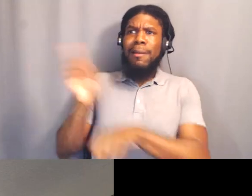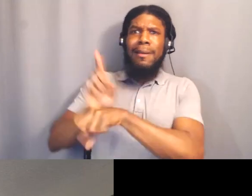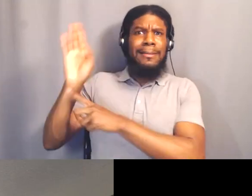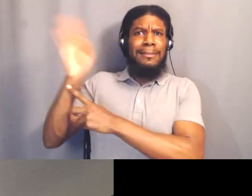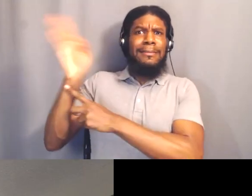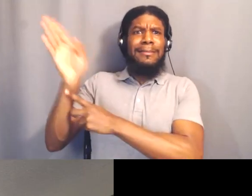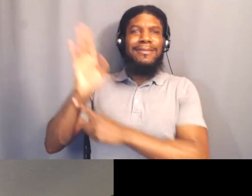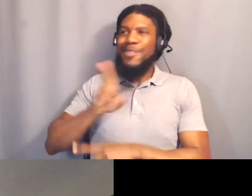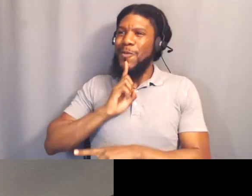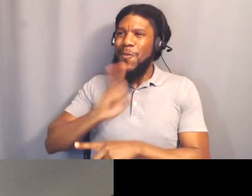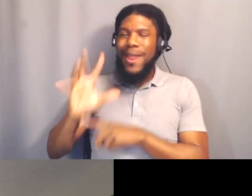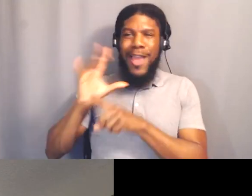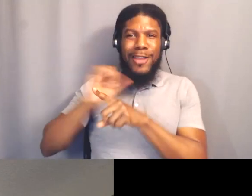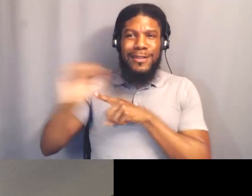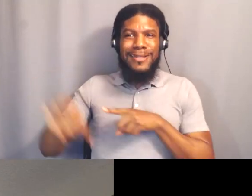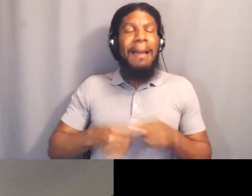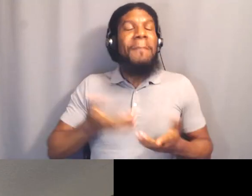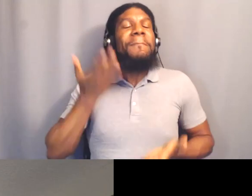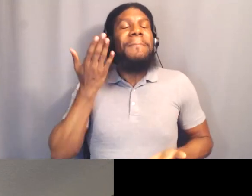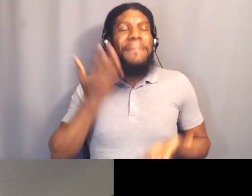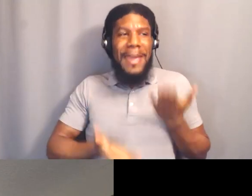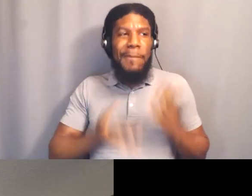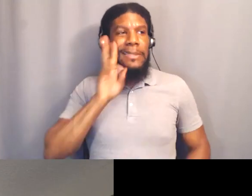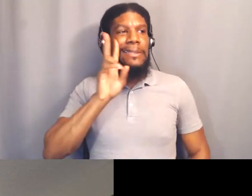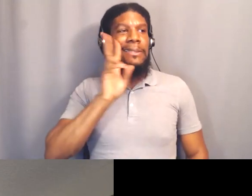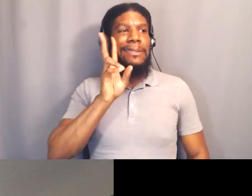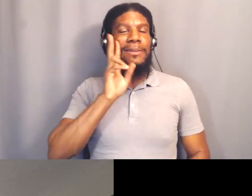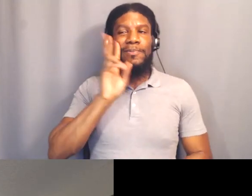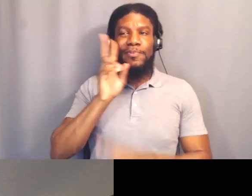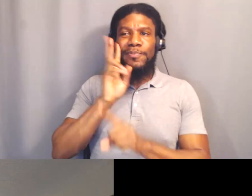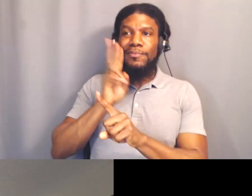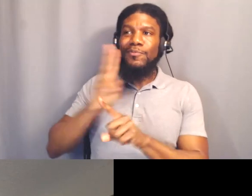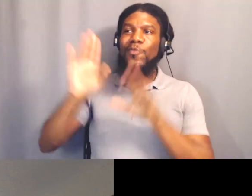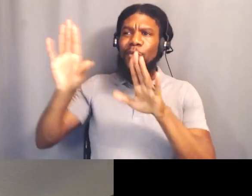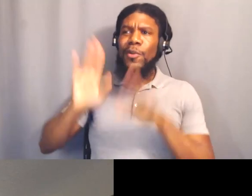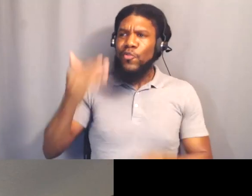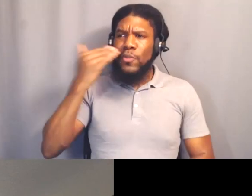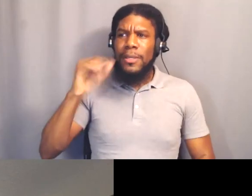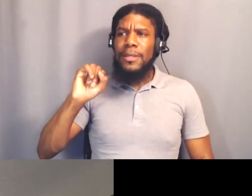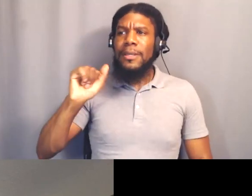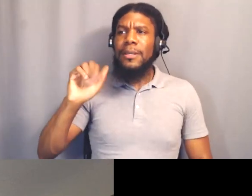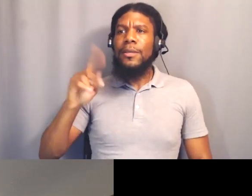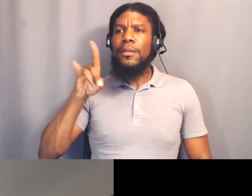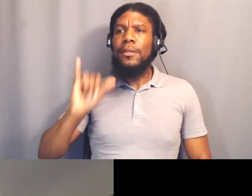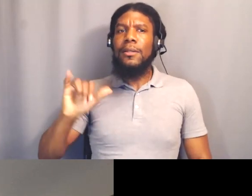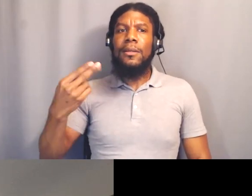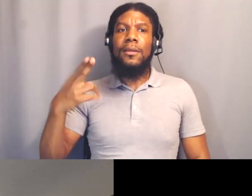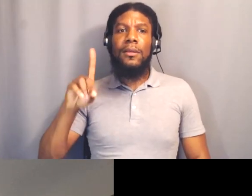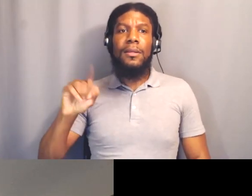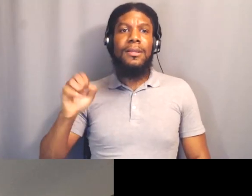Moving that outside. Yeah, that's great. That's great. Do you know Sandy Hudson from BLM, Toronto?